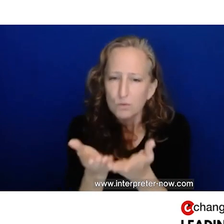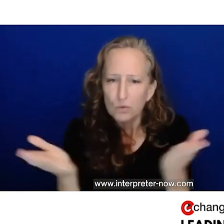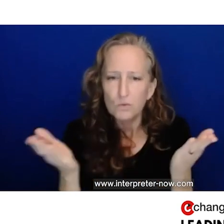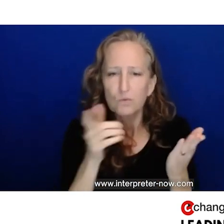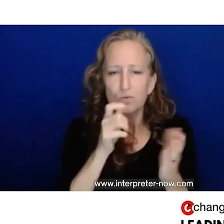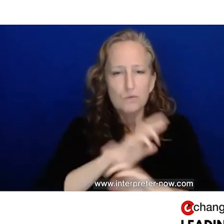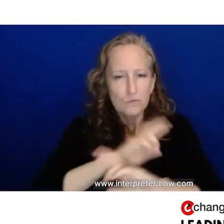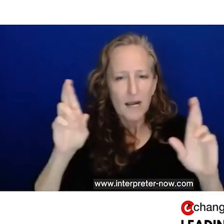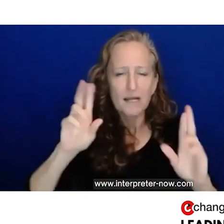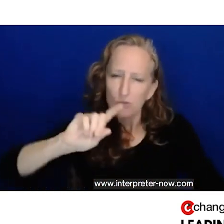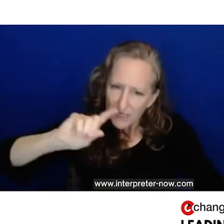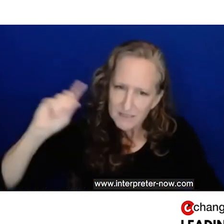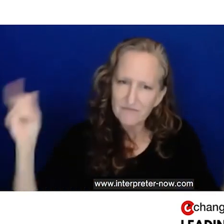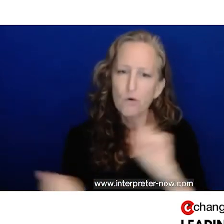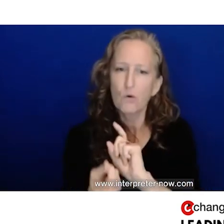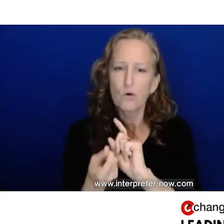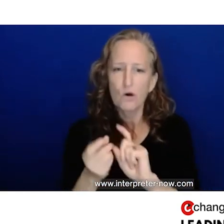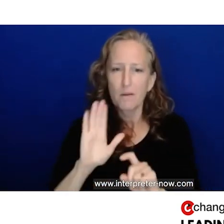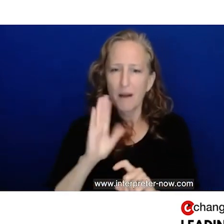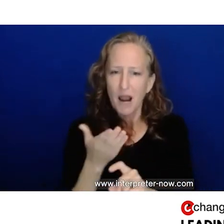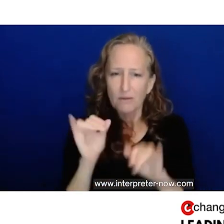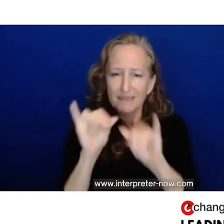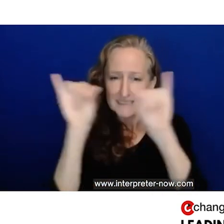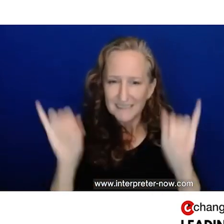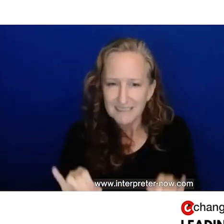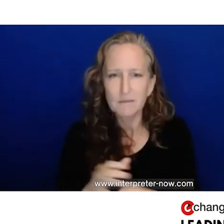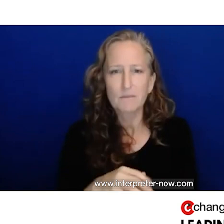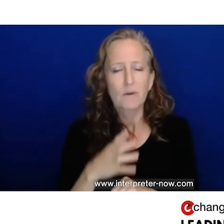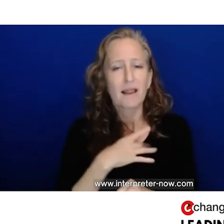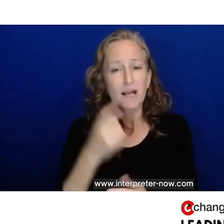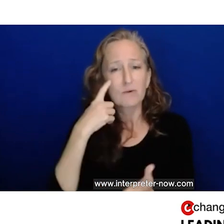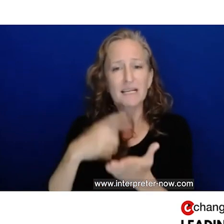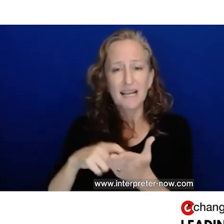build the resiliency that we need to transcend and move through this moment. I want to plug